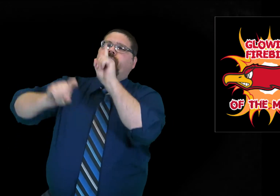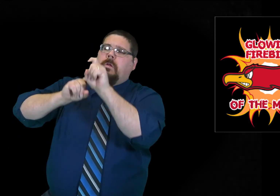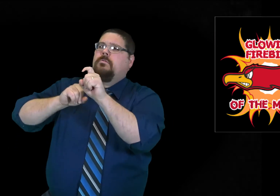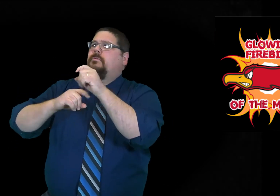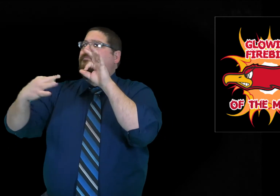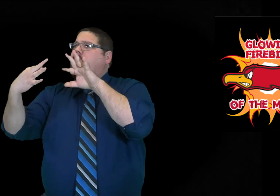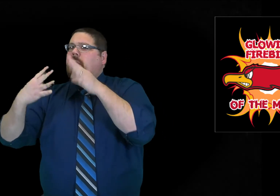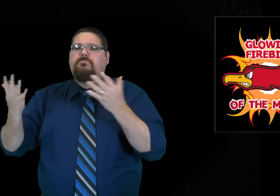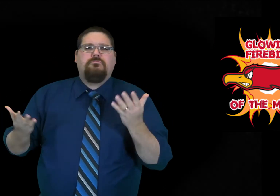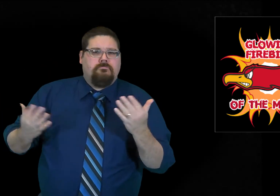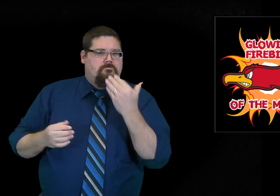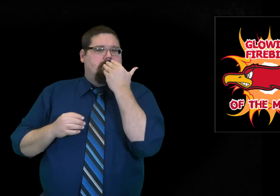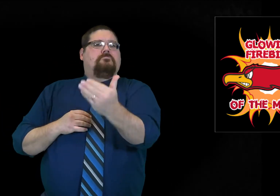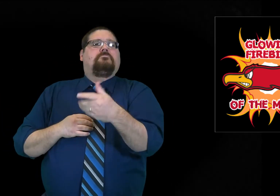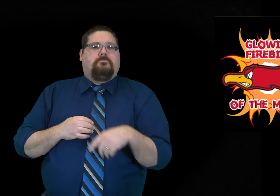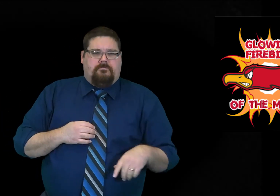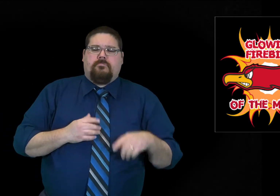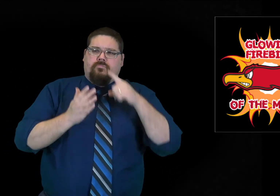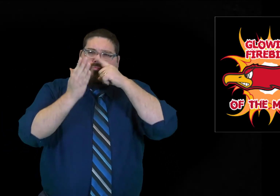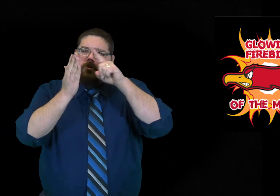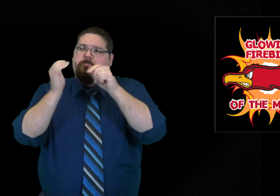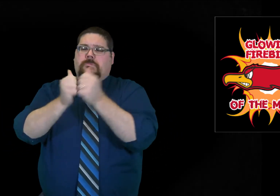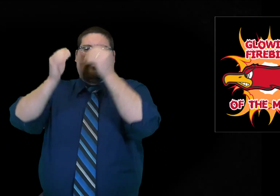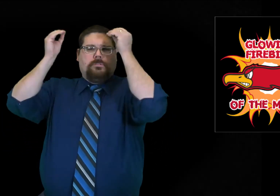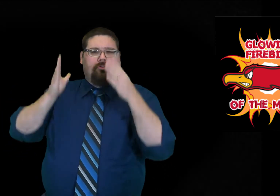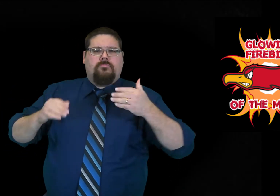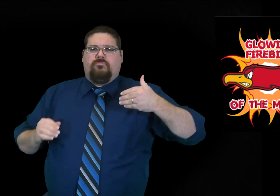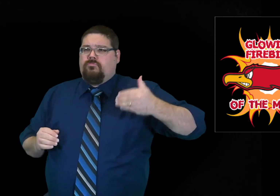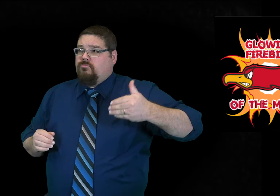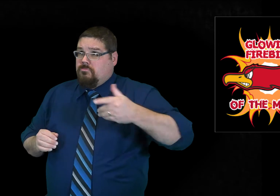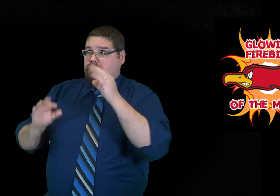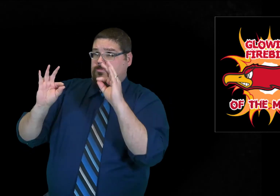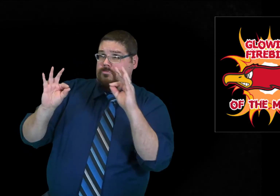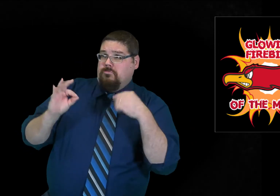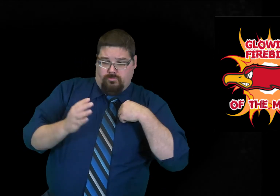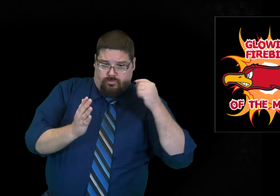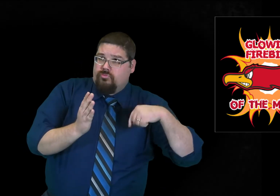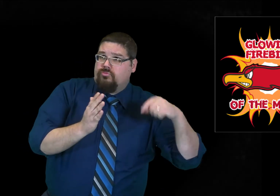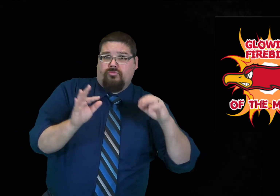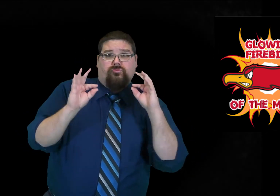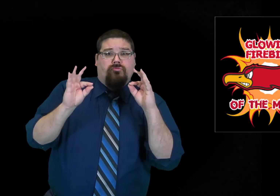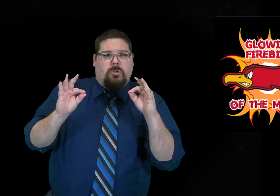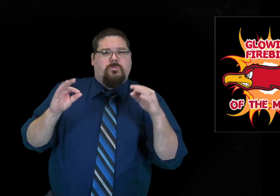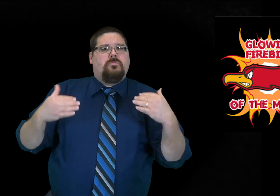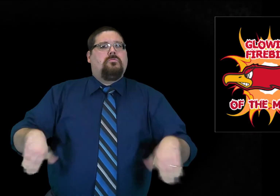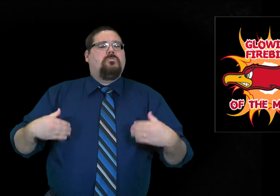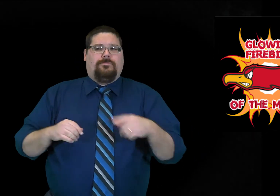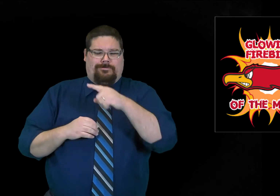They ask questions and for feedback - checking in with their teachers periodically - making sure that all of their work is complete.